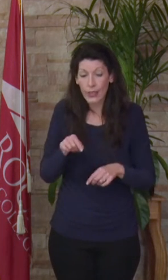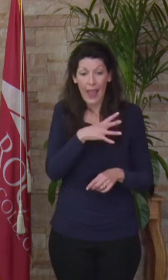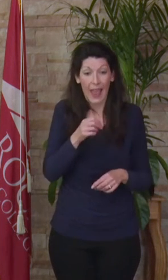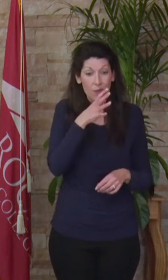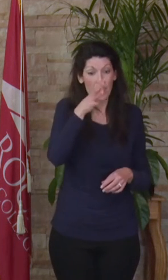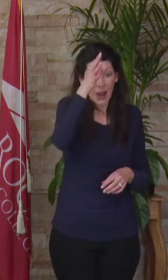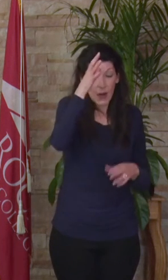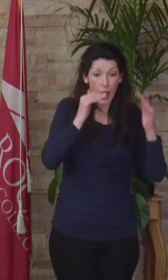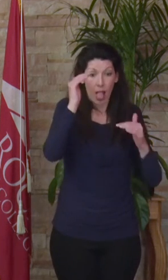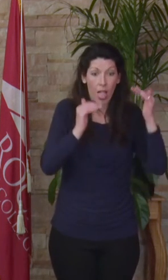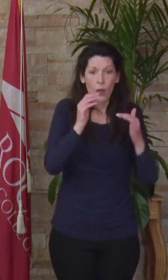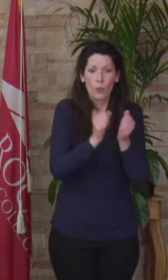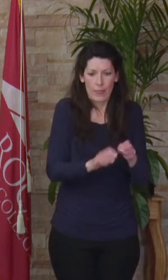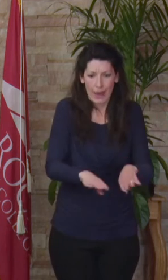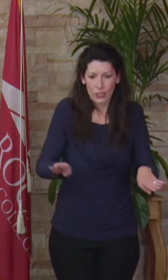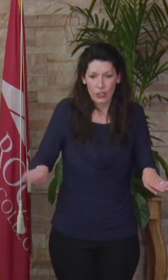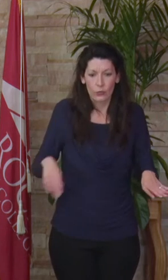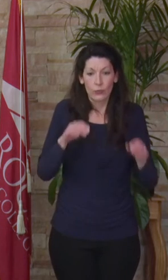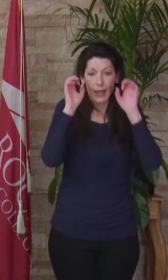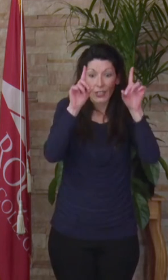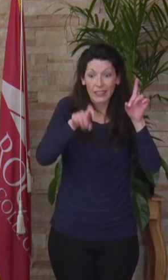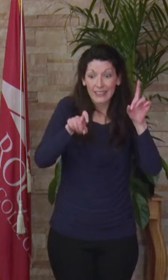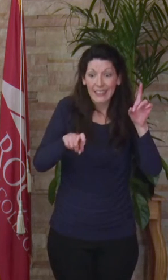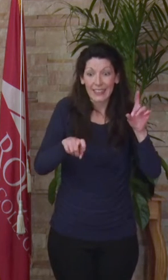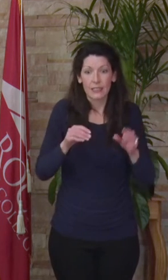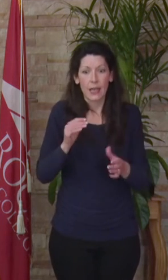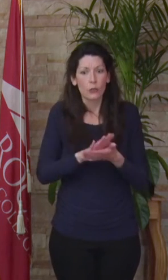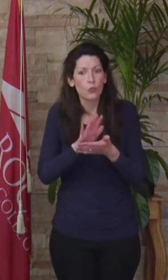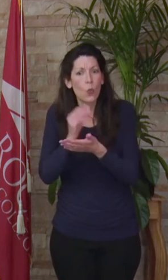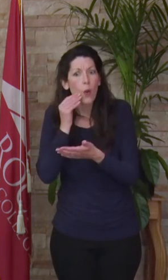children's educational needs and homeschooling as well as worrying about your own employment.